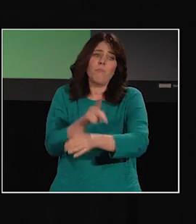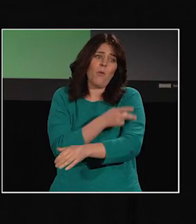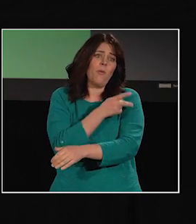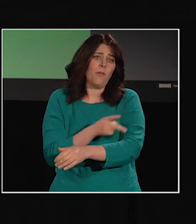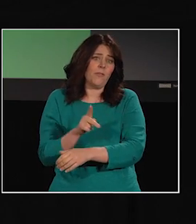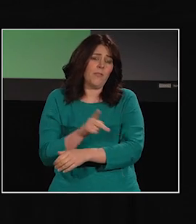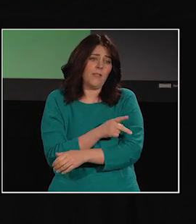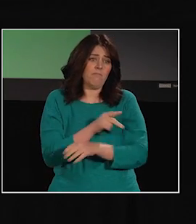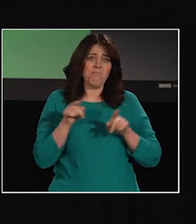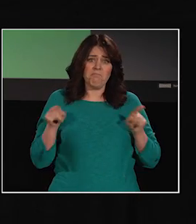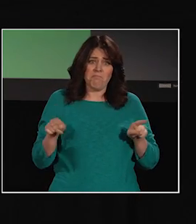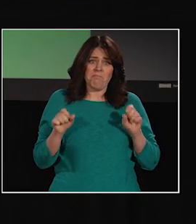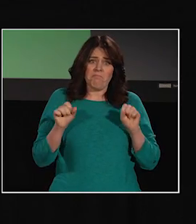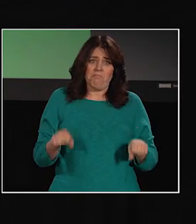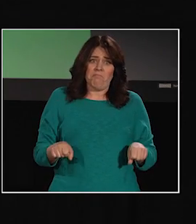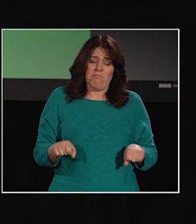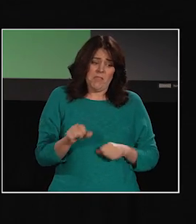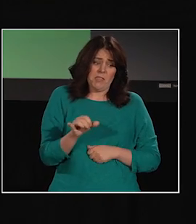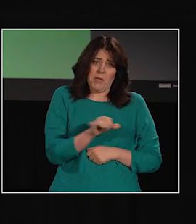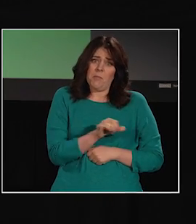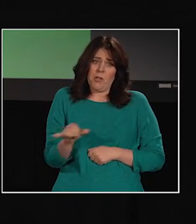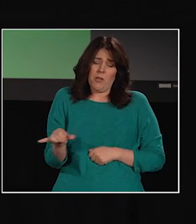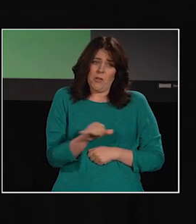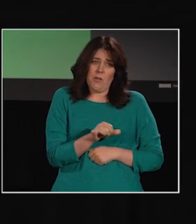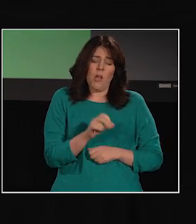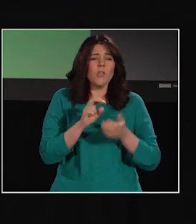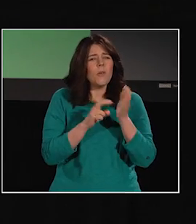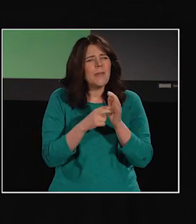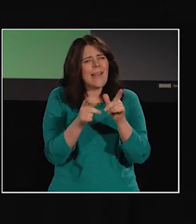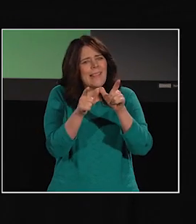So in this way, it is language, not speech,